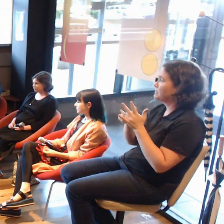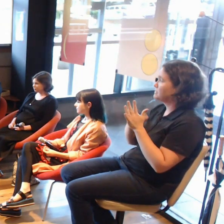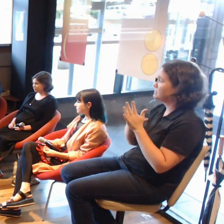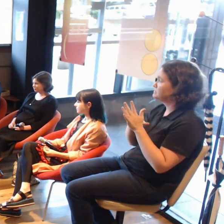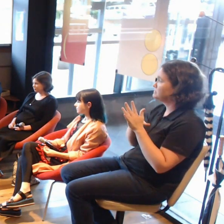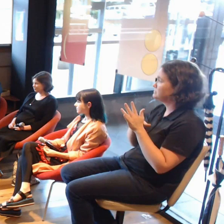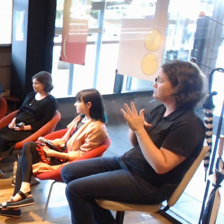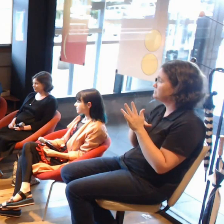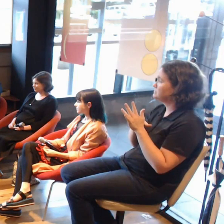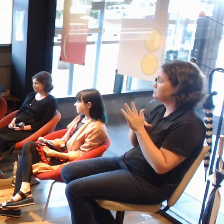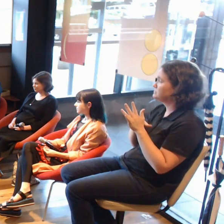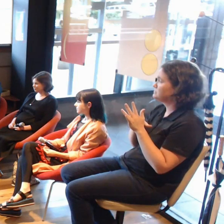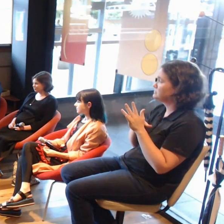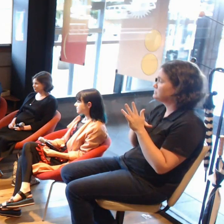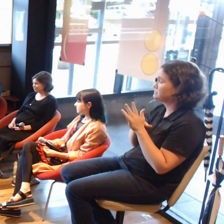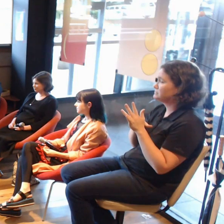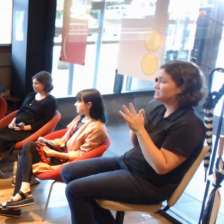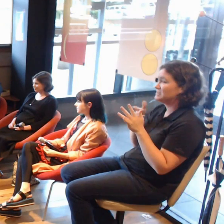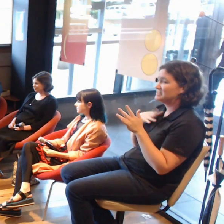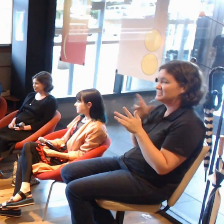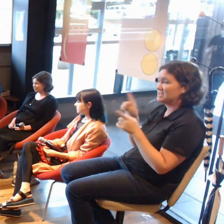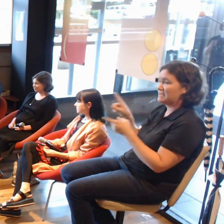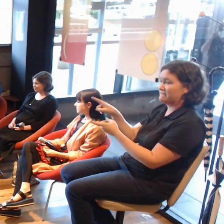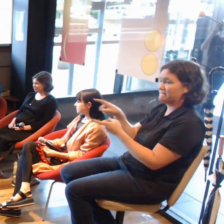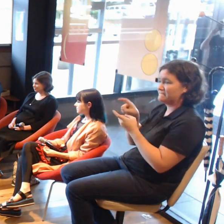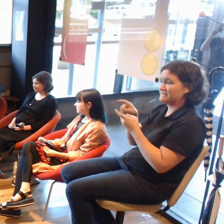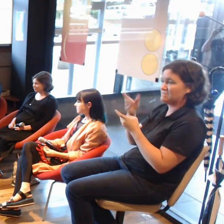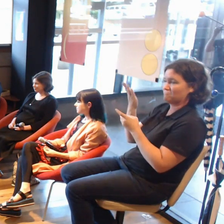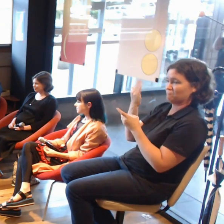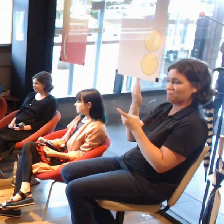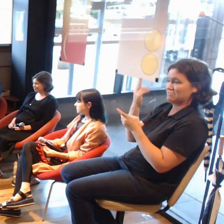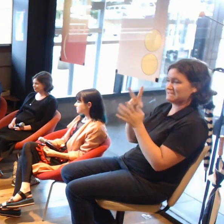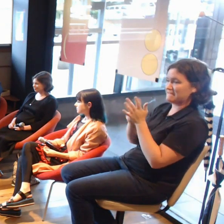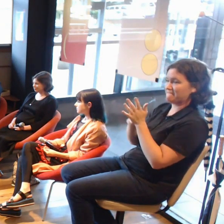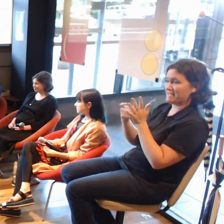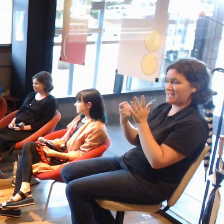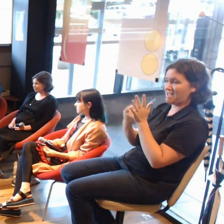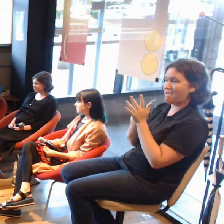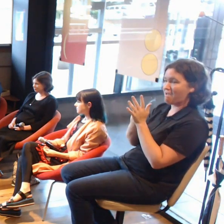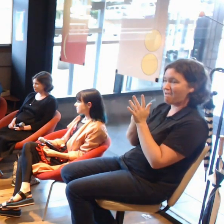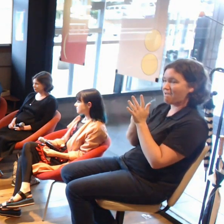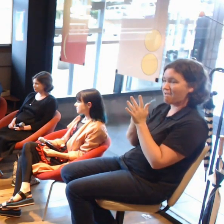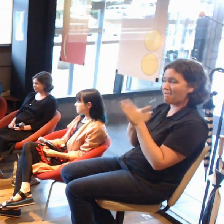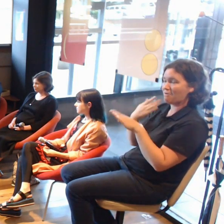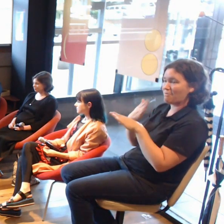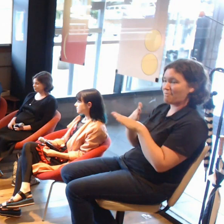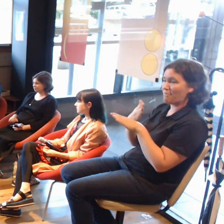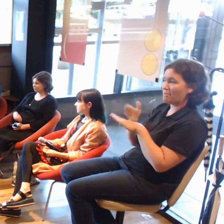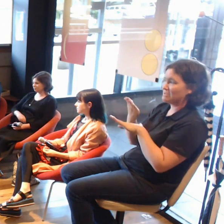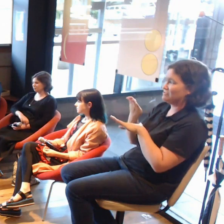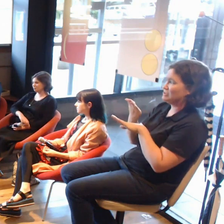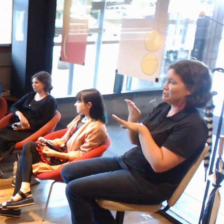It was the first VR artwork to enter the national collection as well.